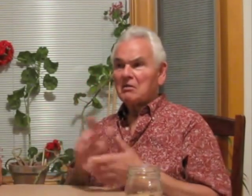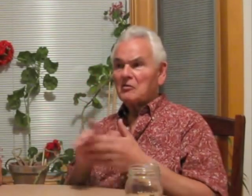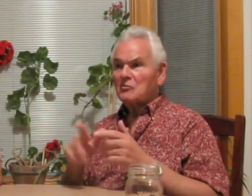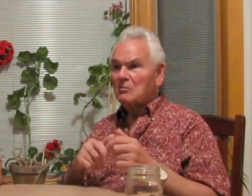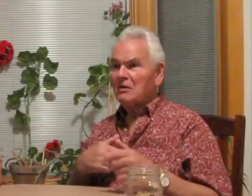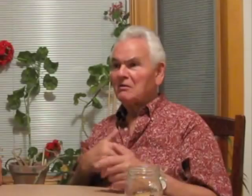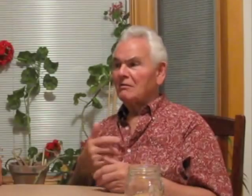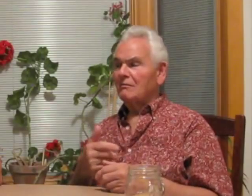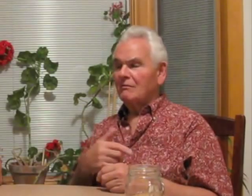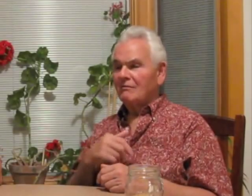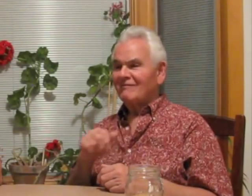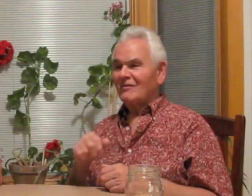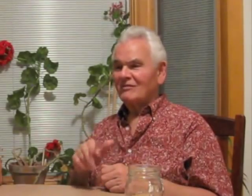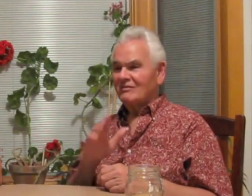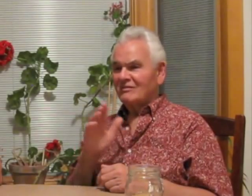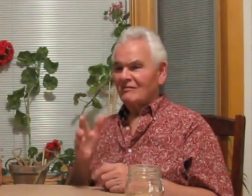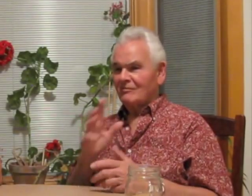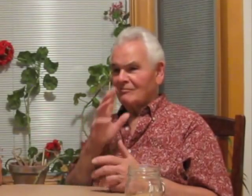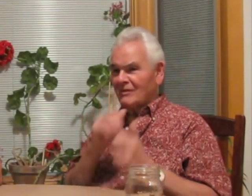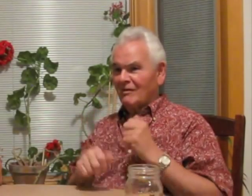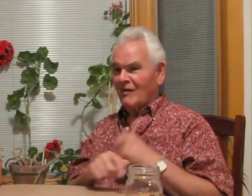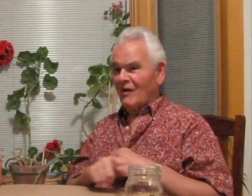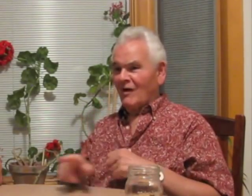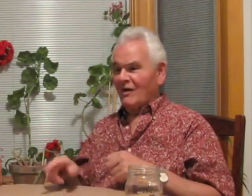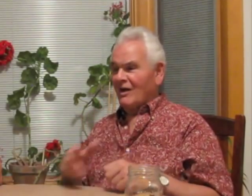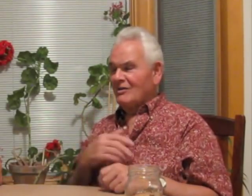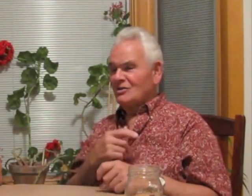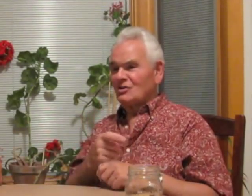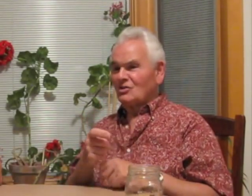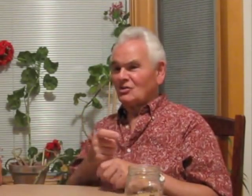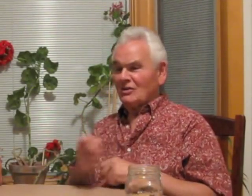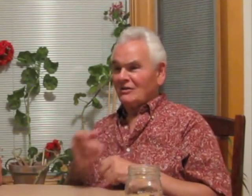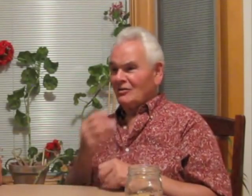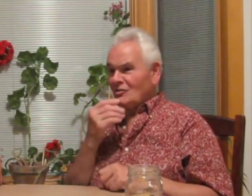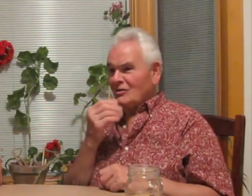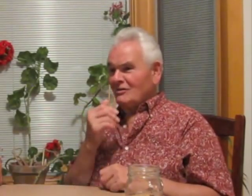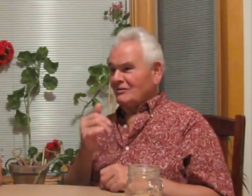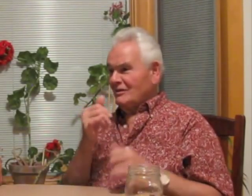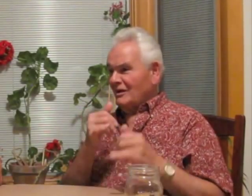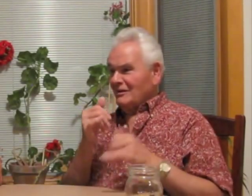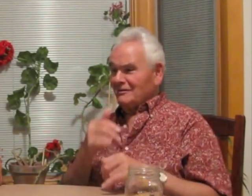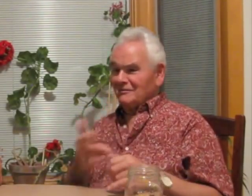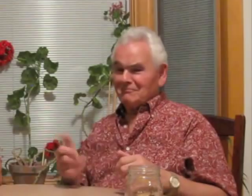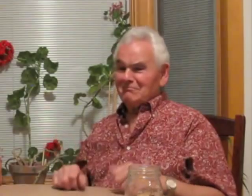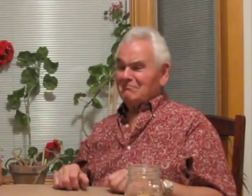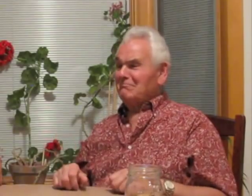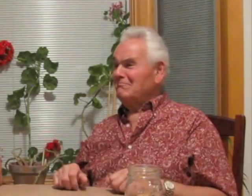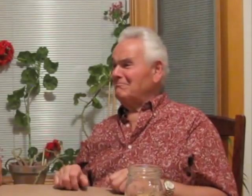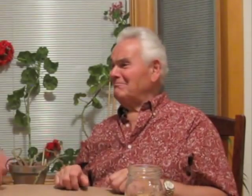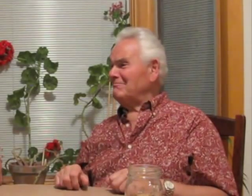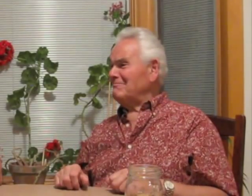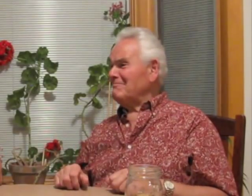She said she never forgot how nice I was. Of course, I was not a mean person to her as I teased her and being funny.